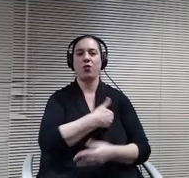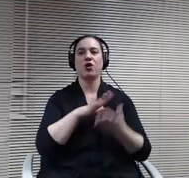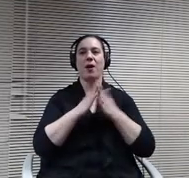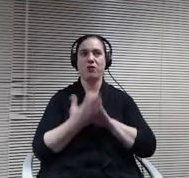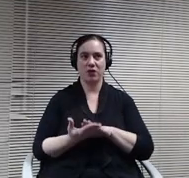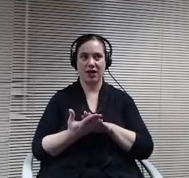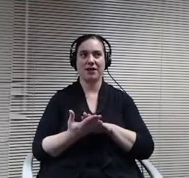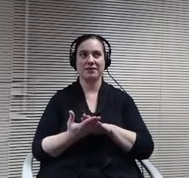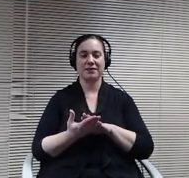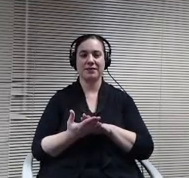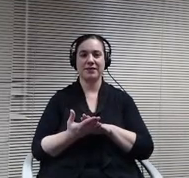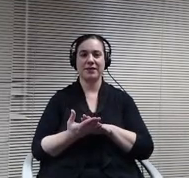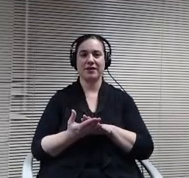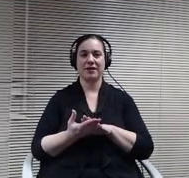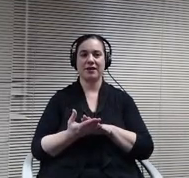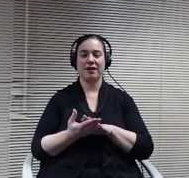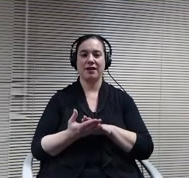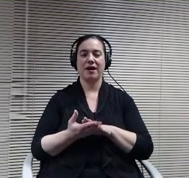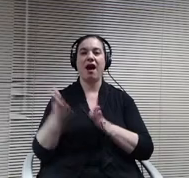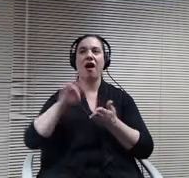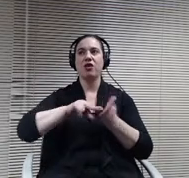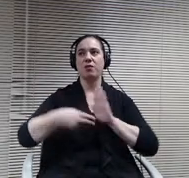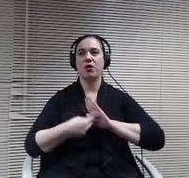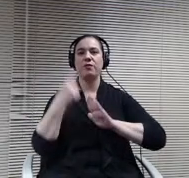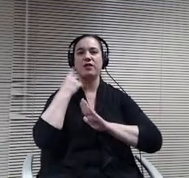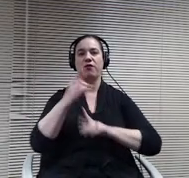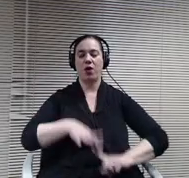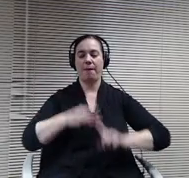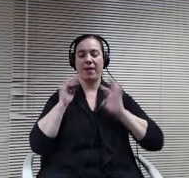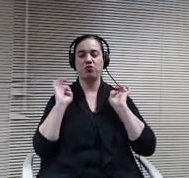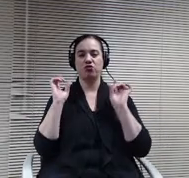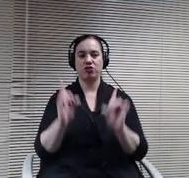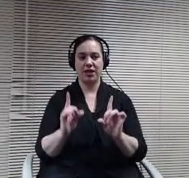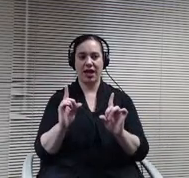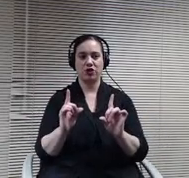The purpose of special education is to prepare children to lead